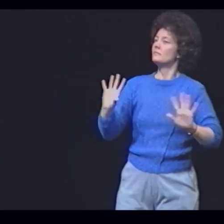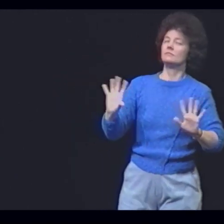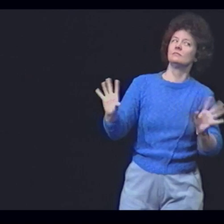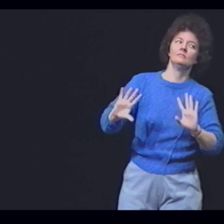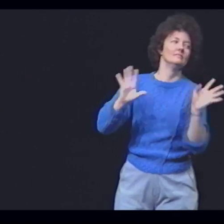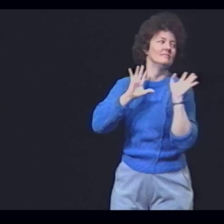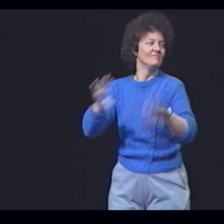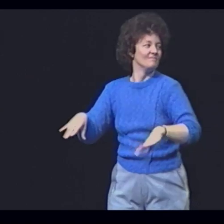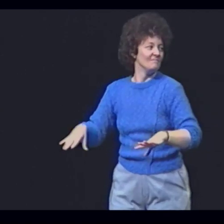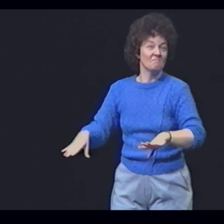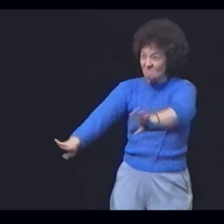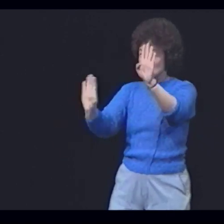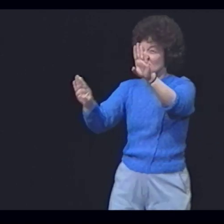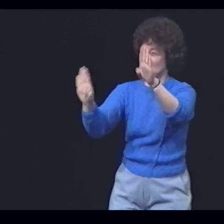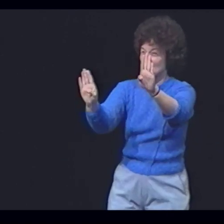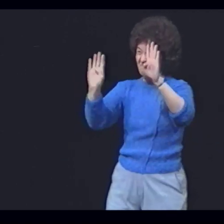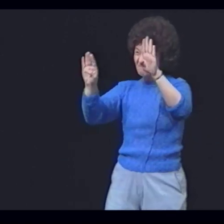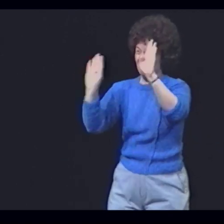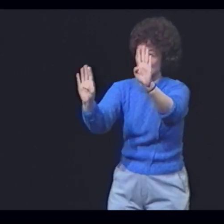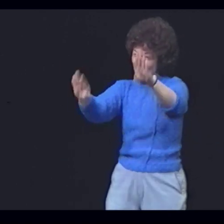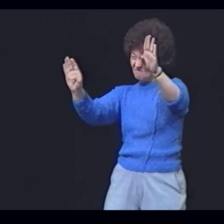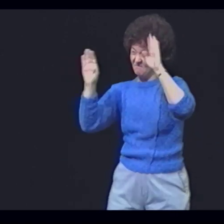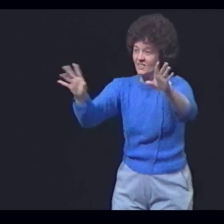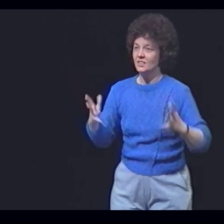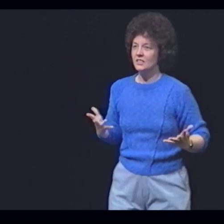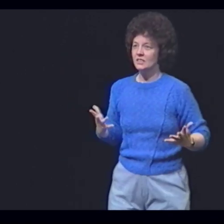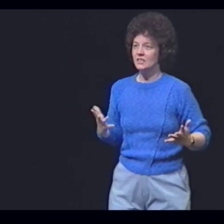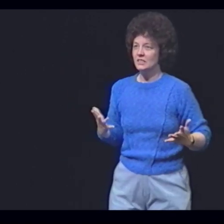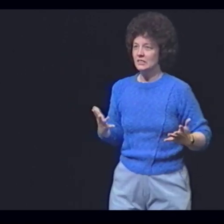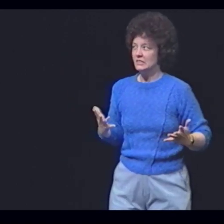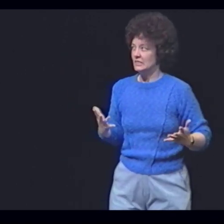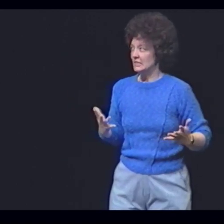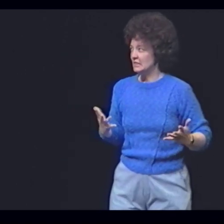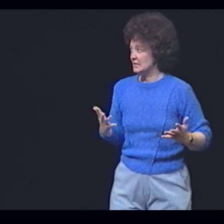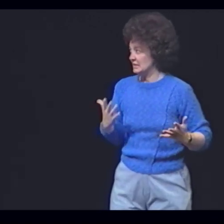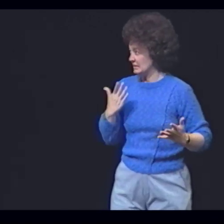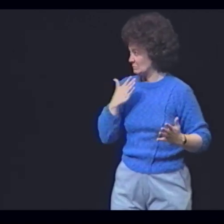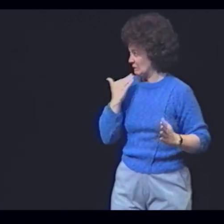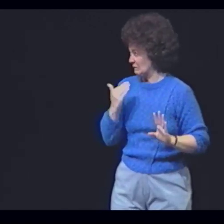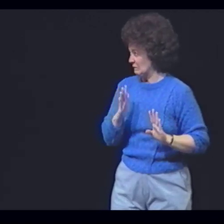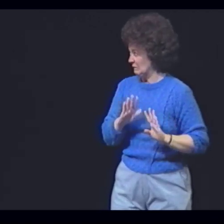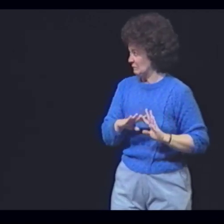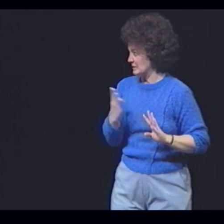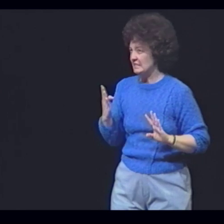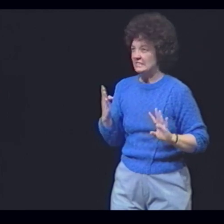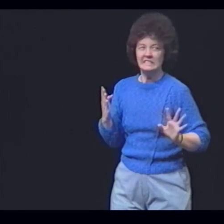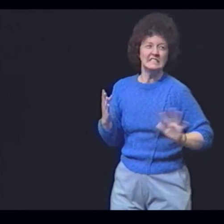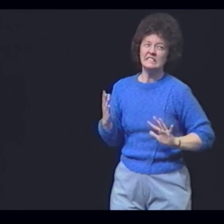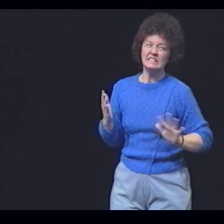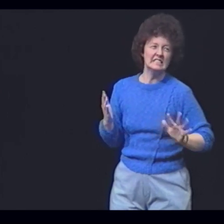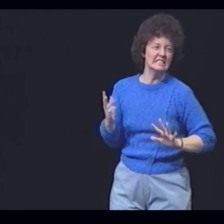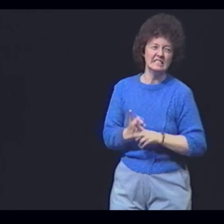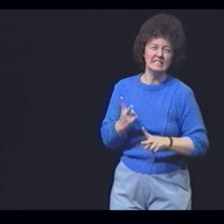Don't answer! Don't open! The pounding was insistent But, I wonder, I don't know